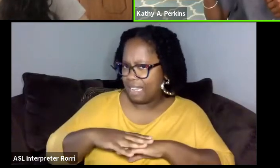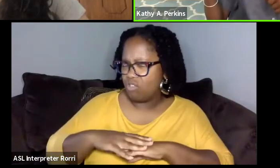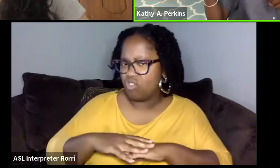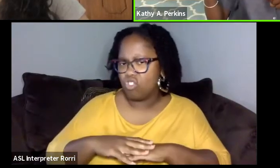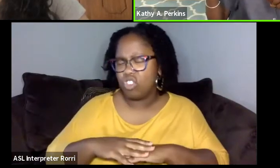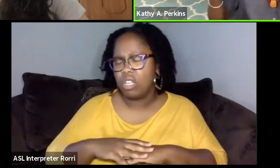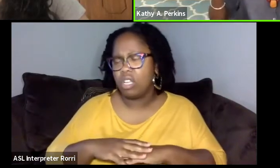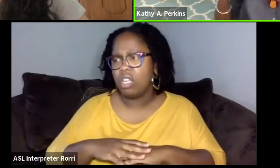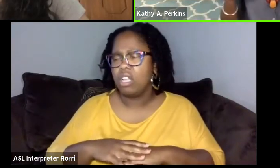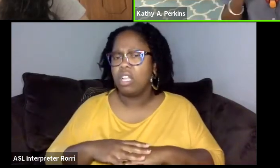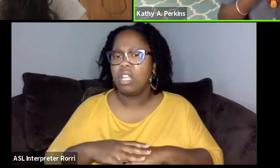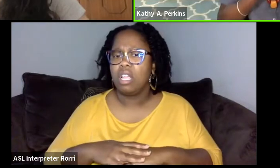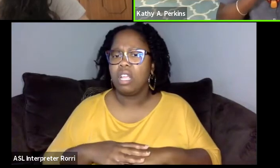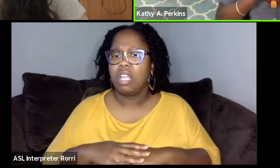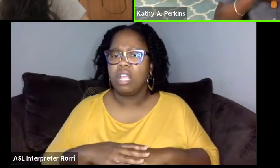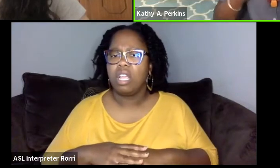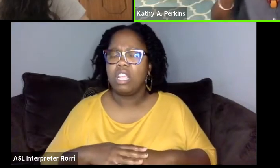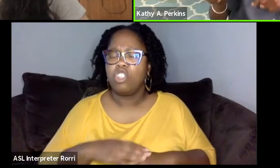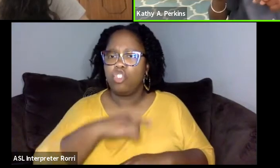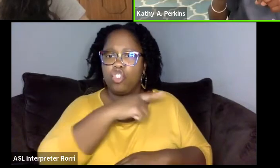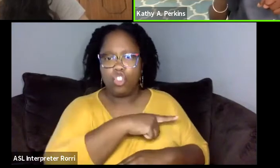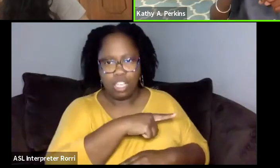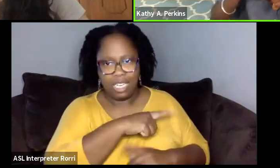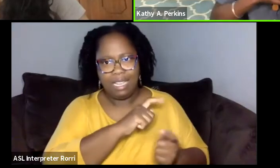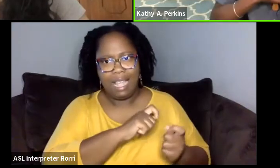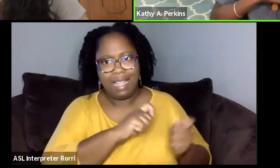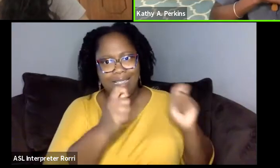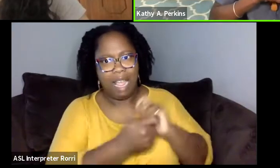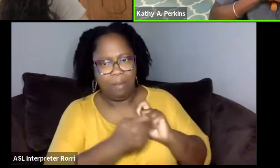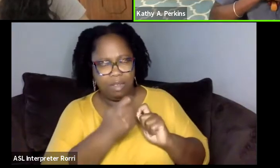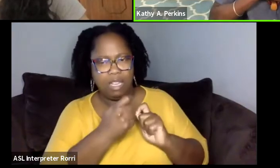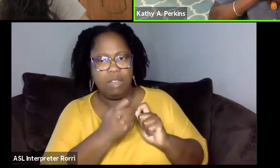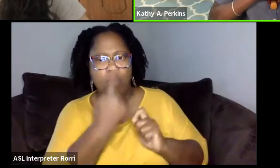of Doreen's stories adapted for this new book I have this coming out.